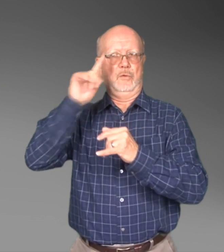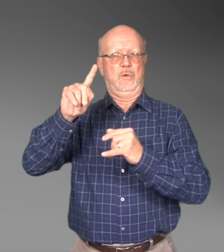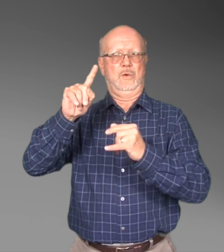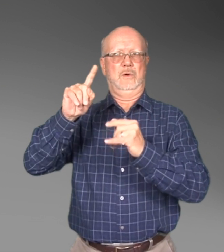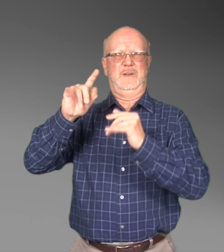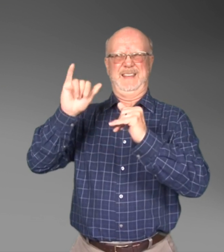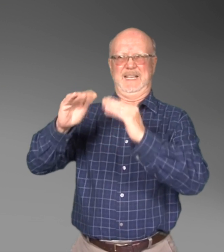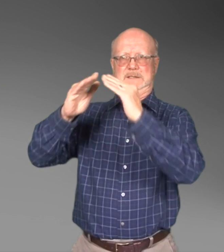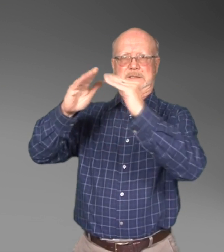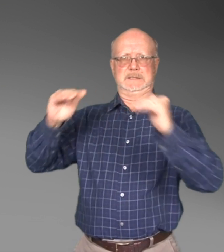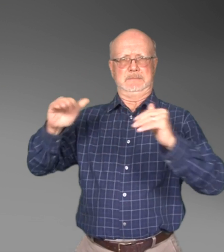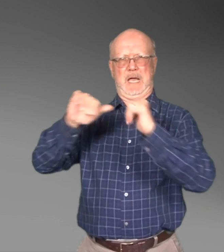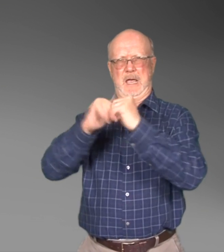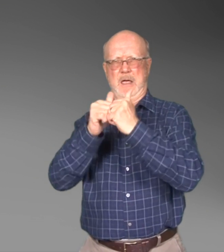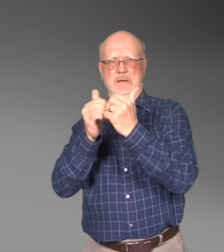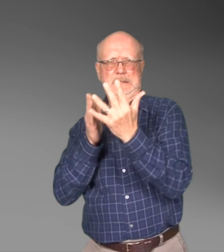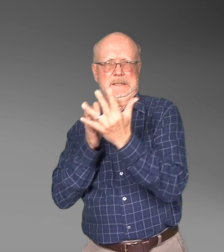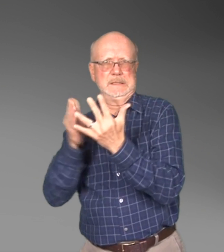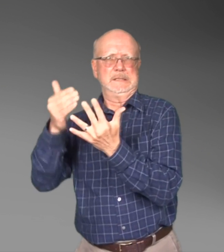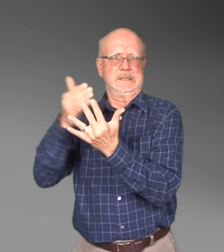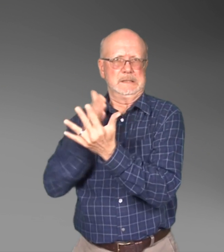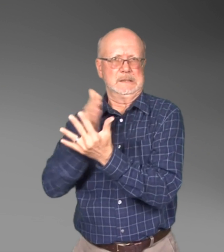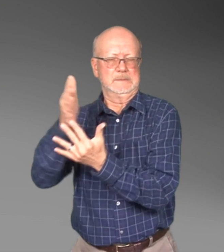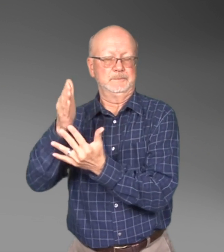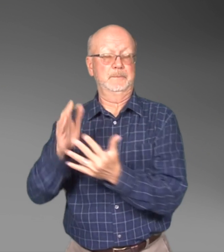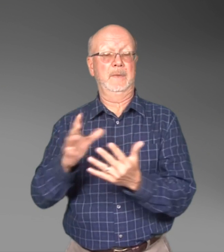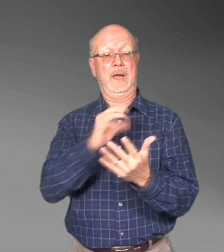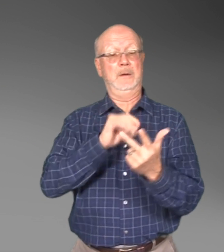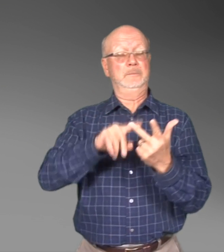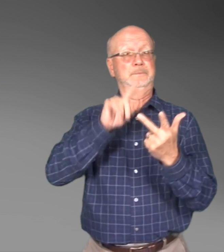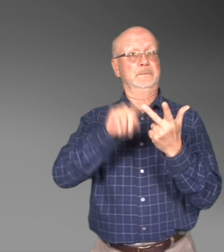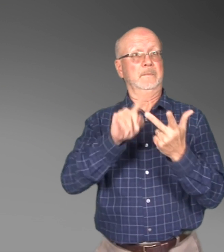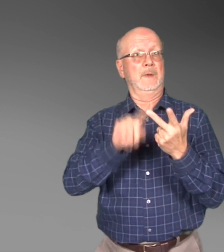for systems navigation.